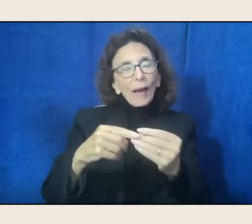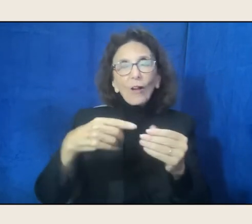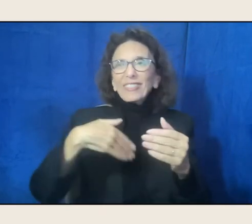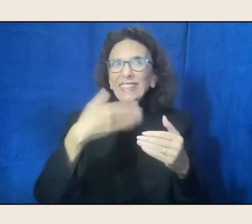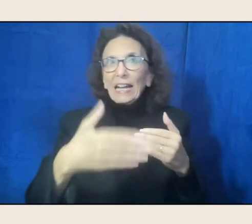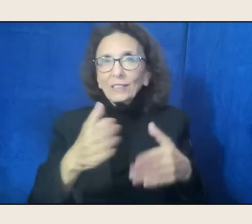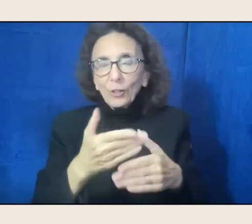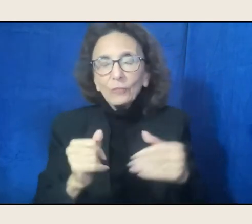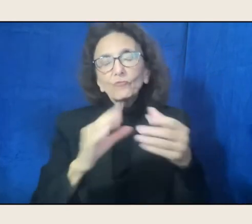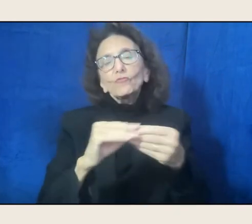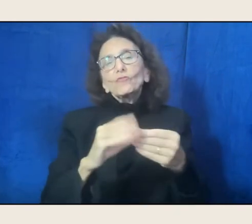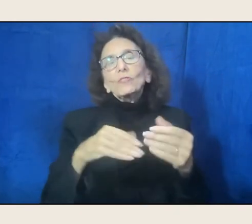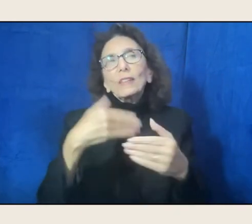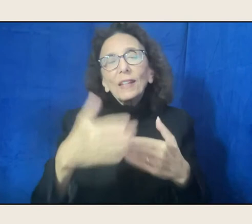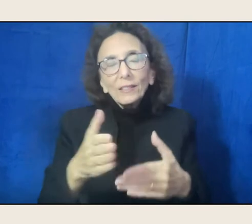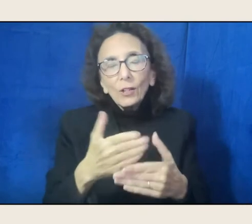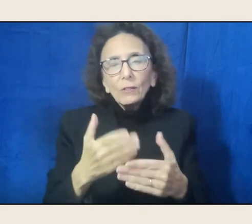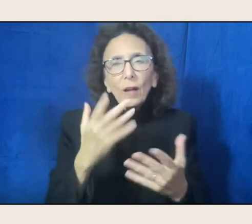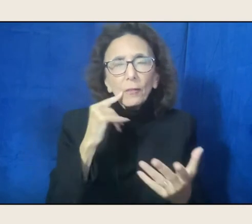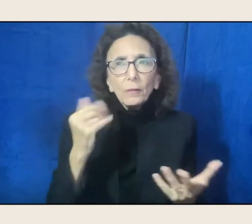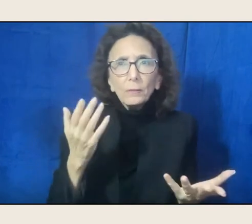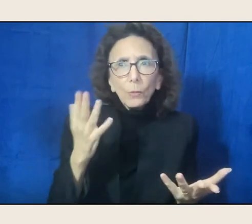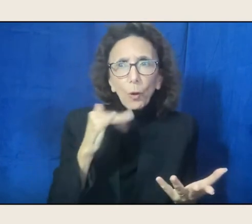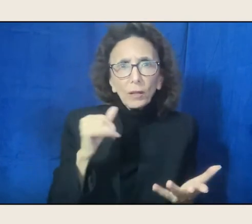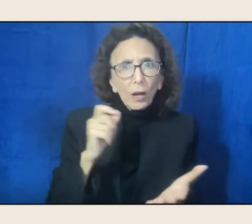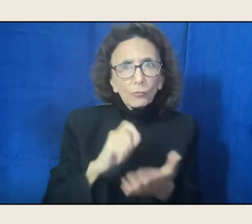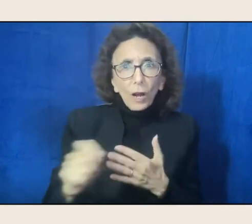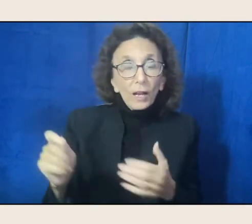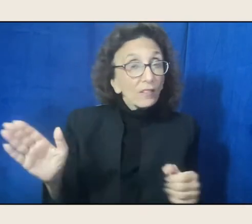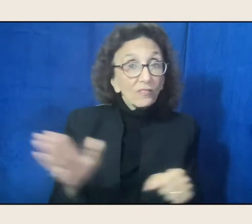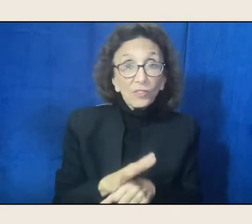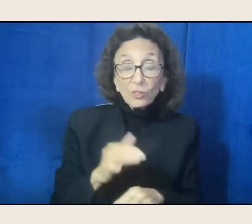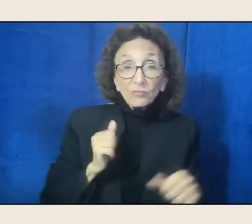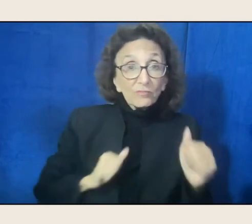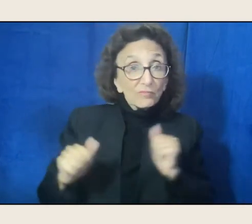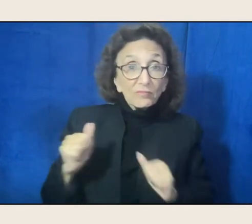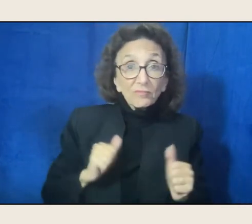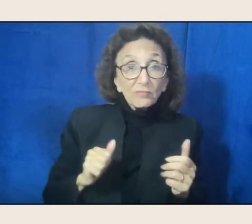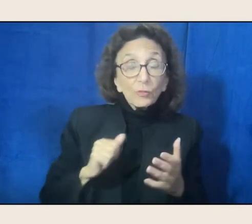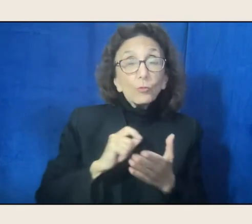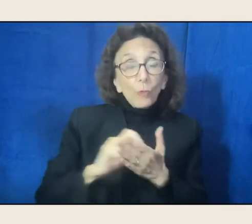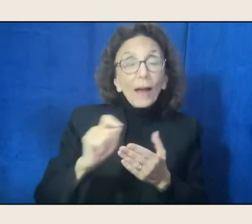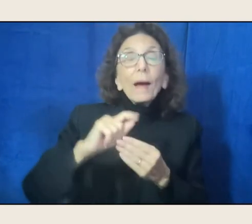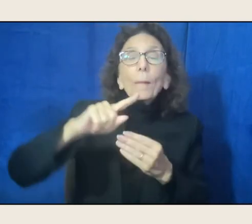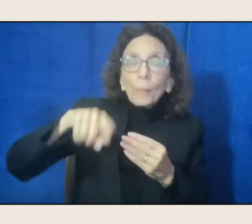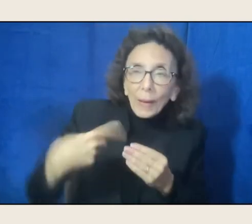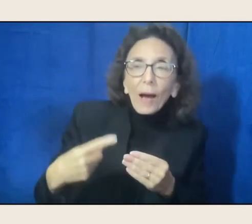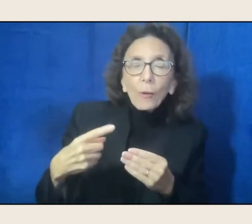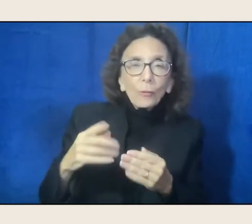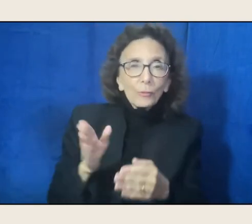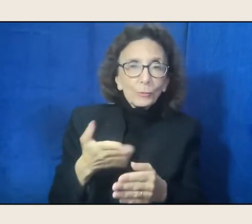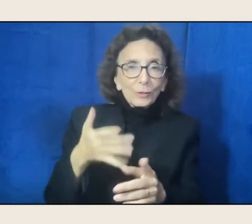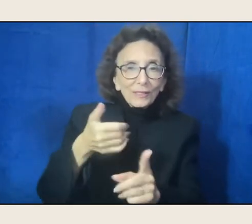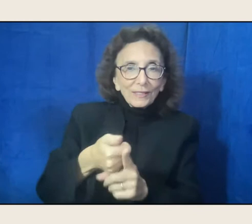why don't I just write a play? Why don't I just write something around the music? Which is what I did,